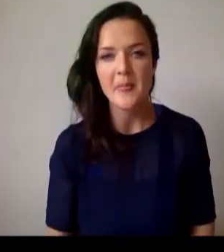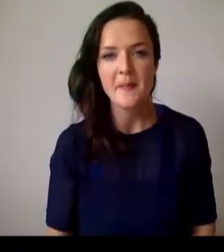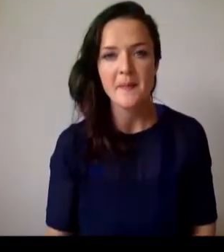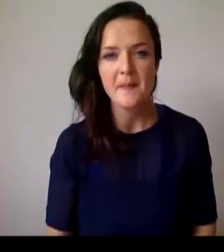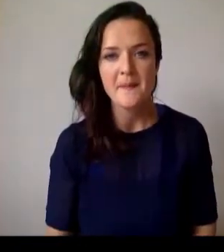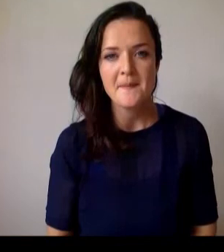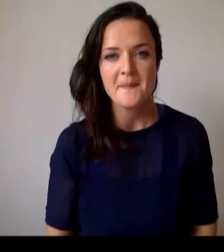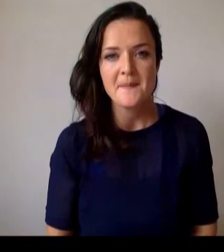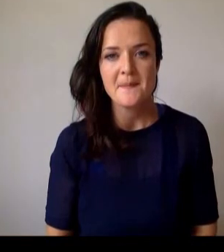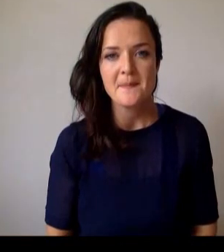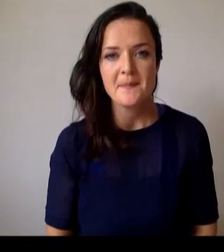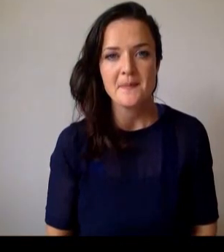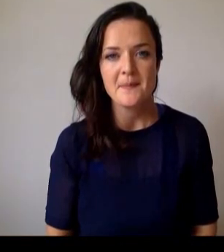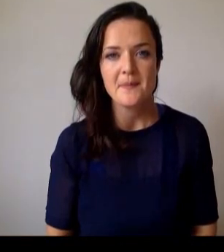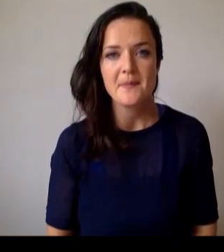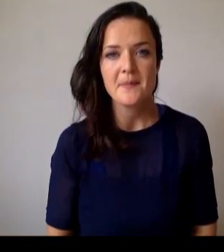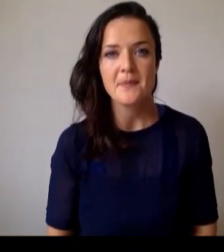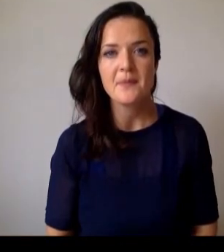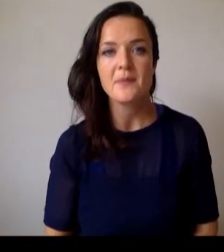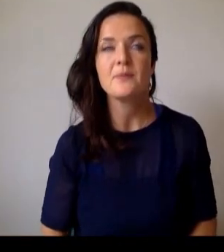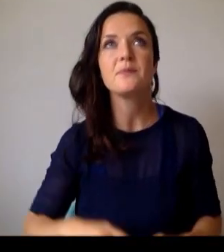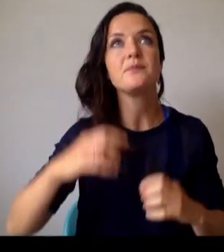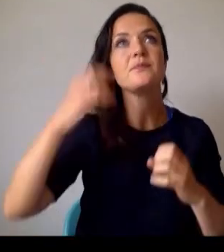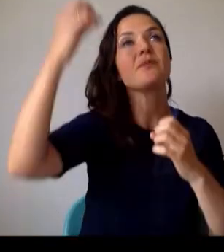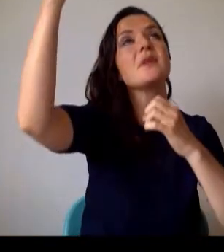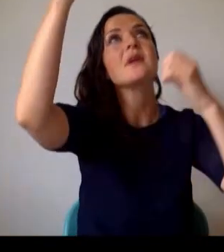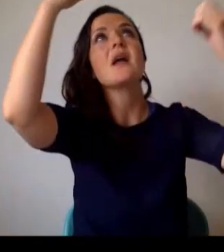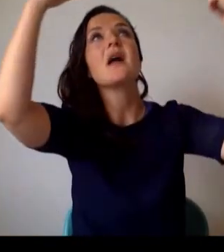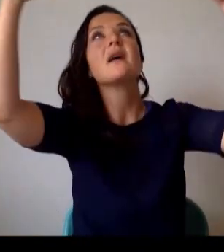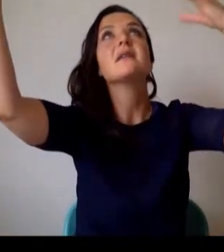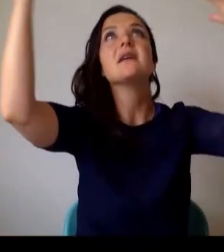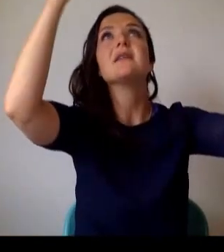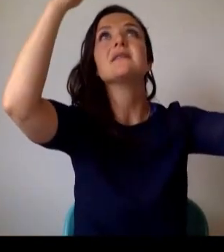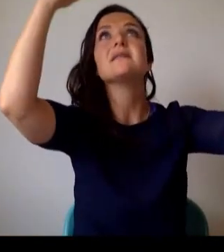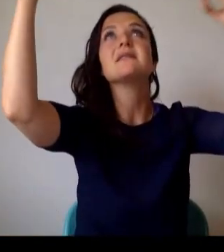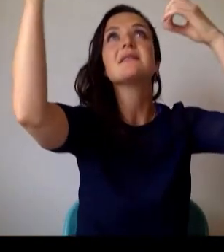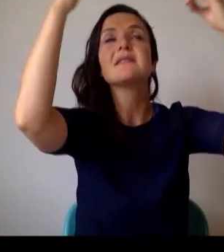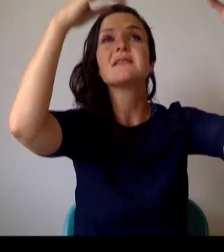Underneath the stars you met me